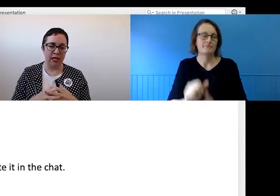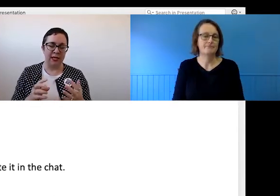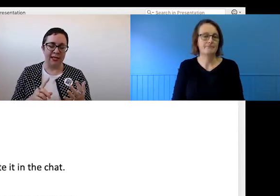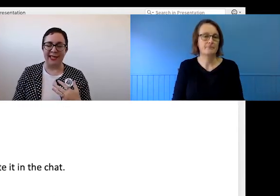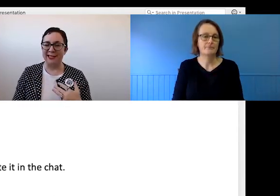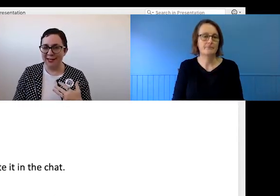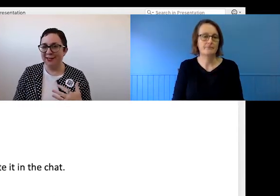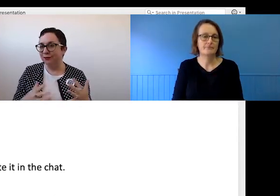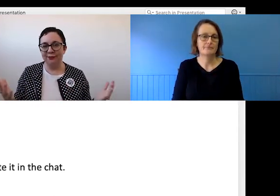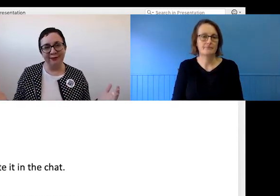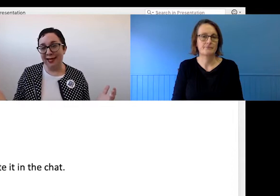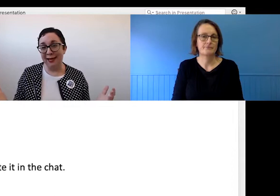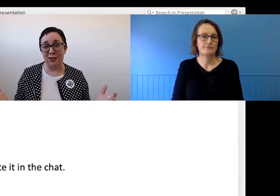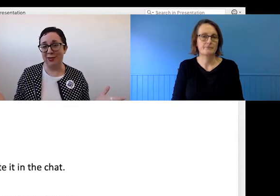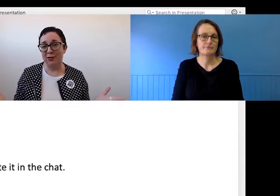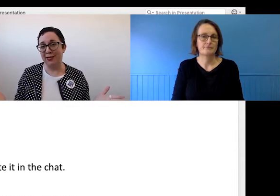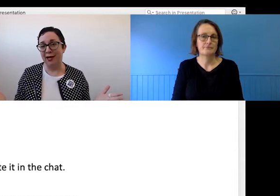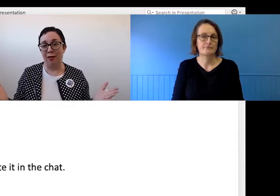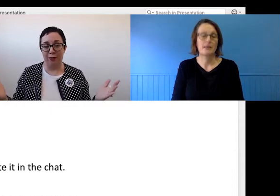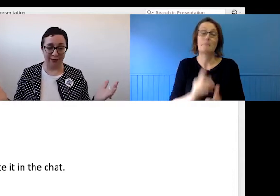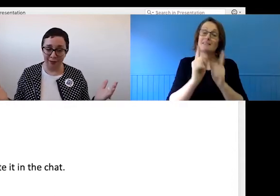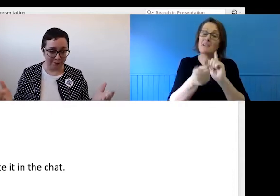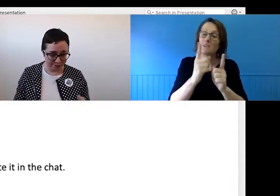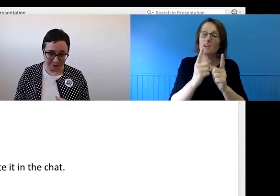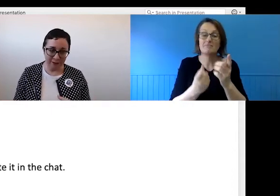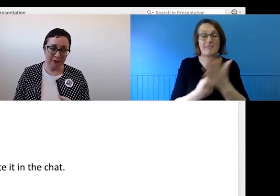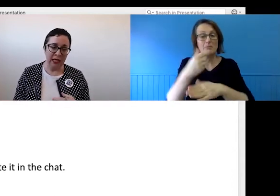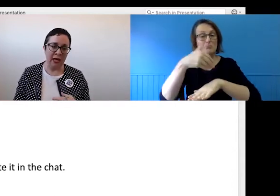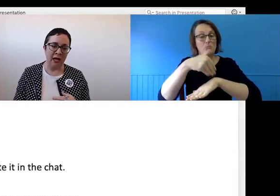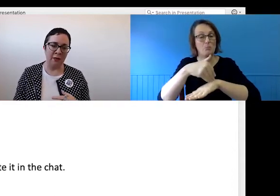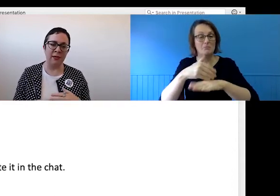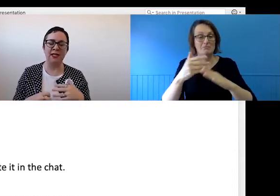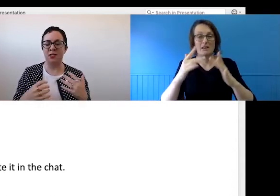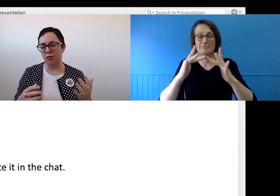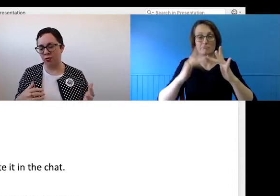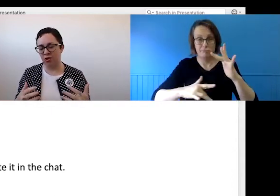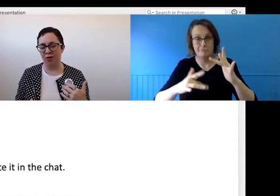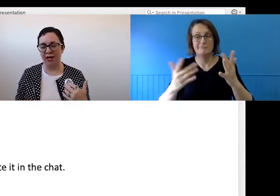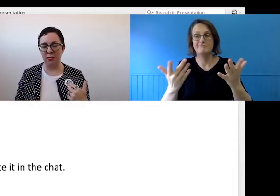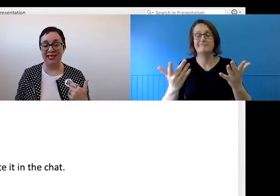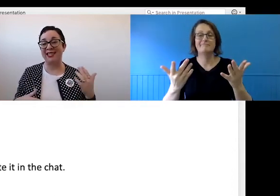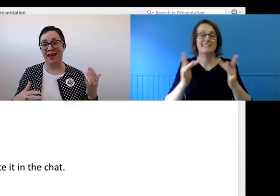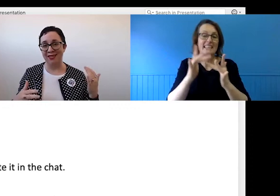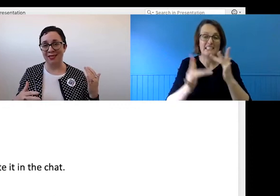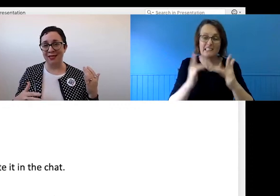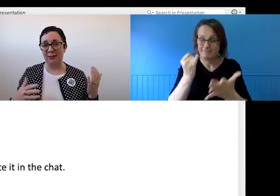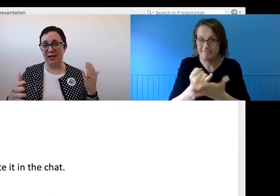That said, connection issues are real but it's good to try to at least start